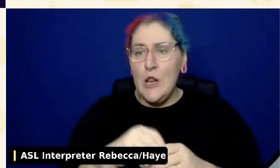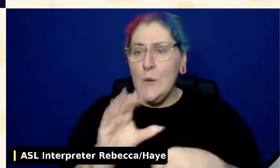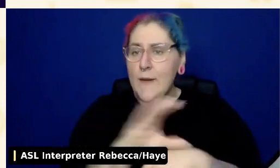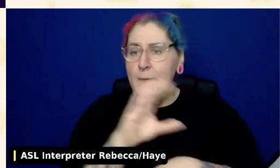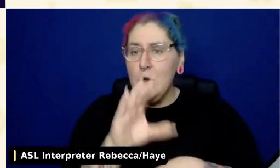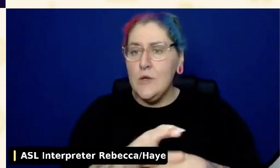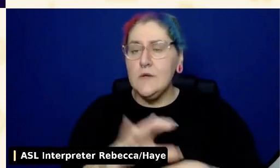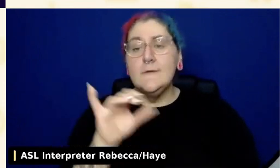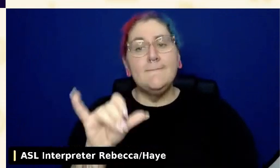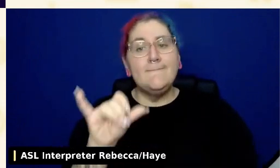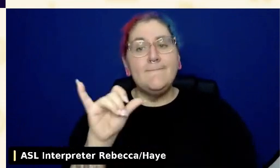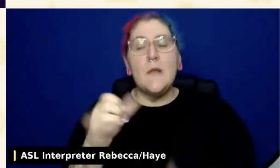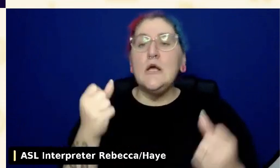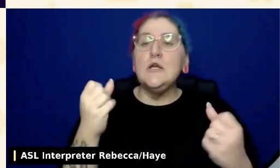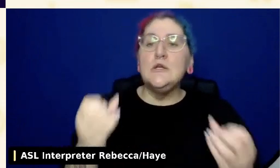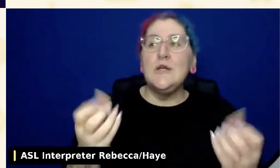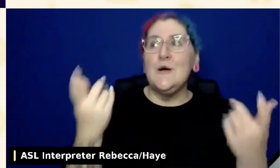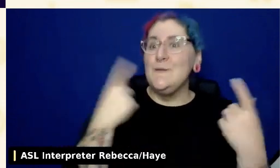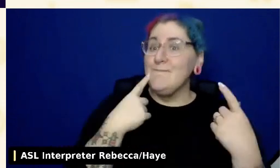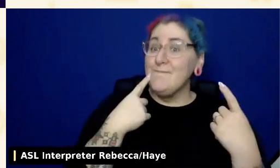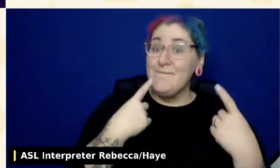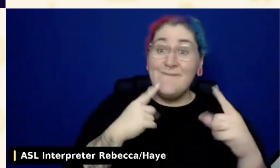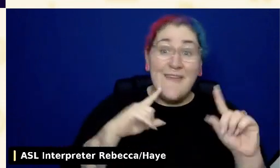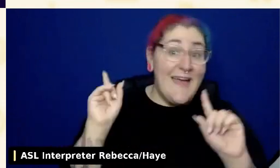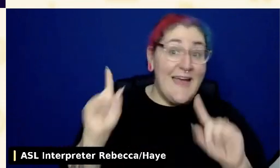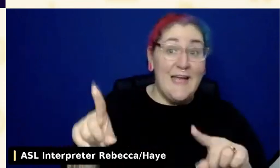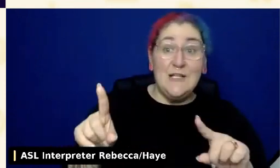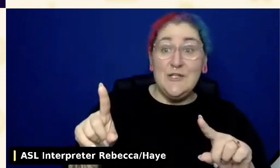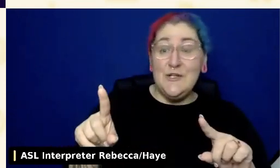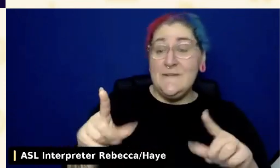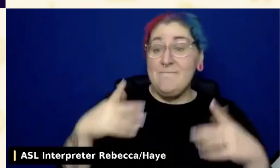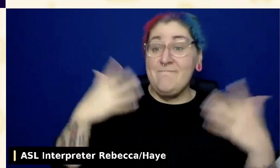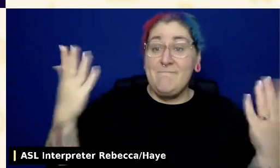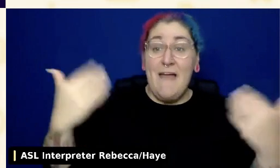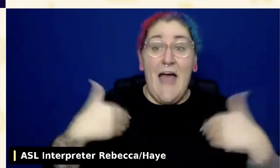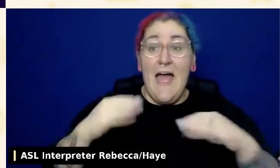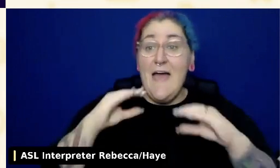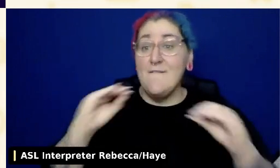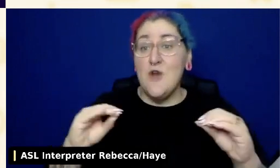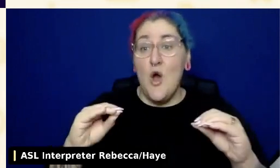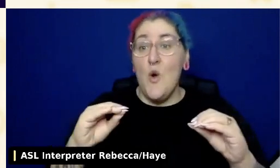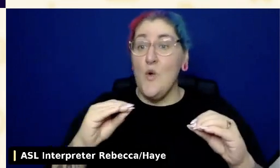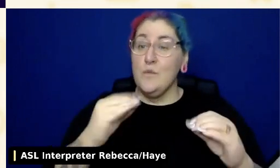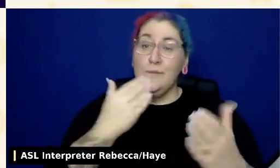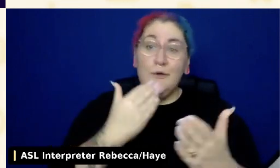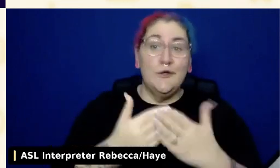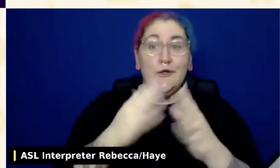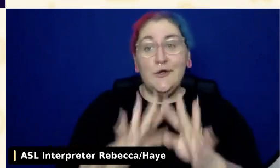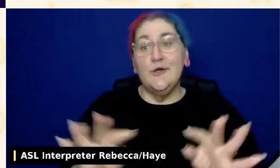So effectively, I don't have any useful data about this. If I was looking for it, I'd be comparing the time to complete tasks